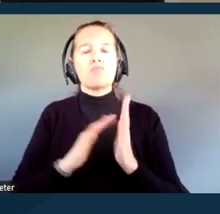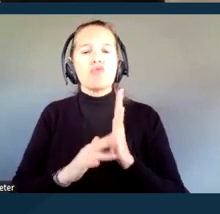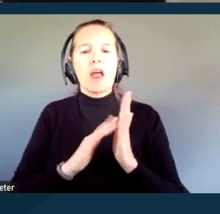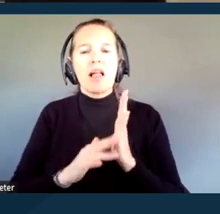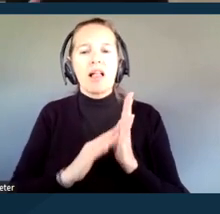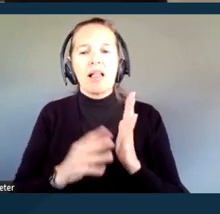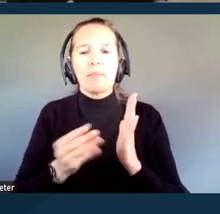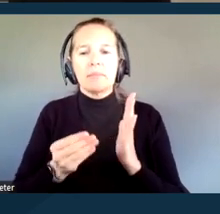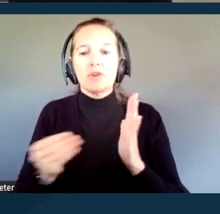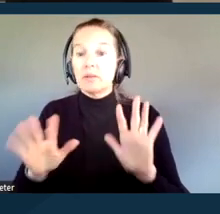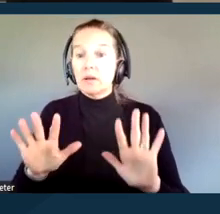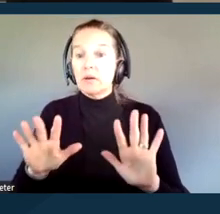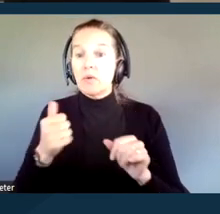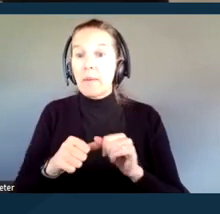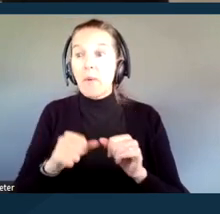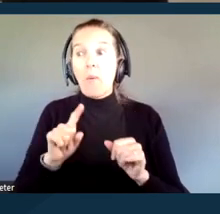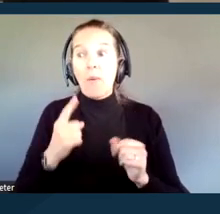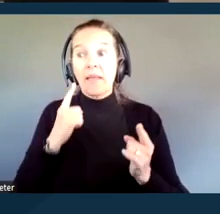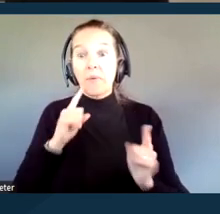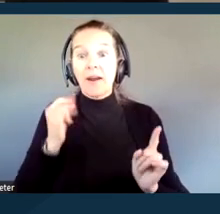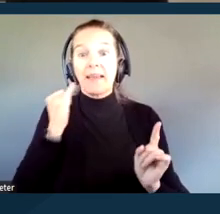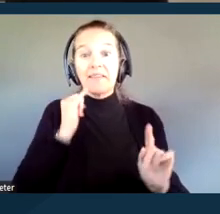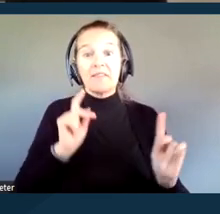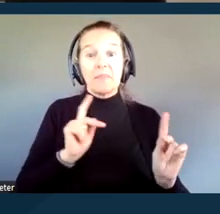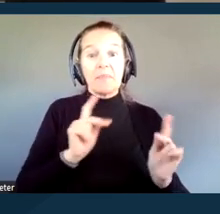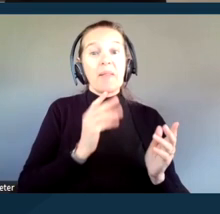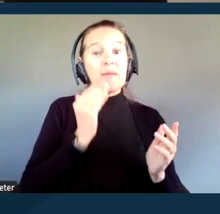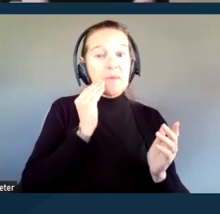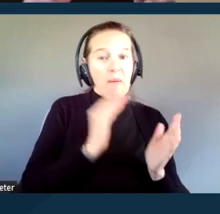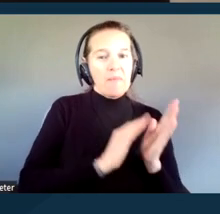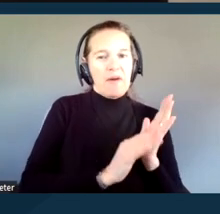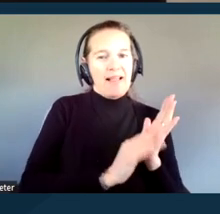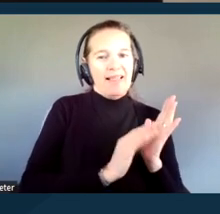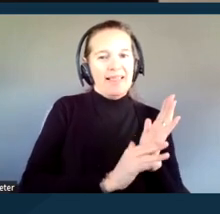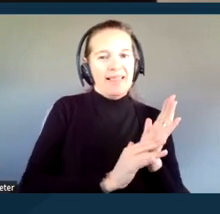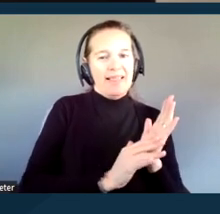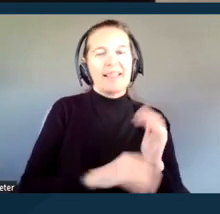but remember this only works for people who know how to read braille, screen reader software,